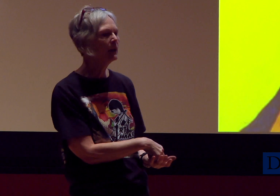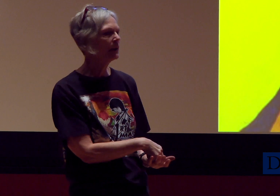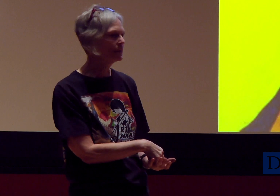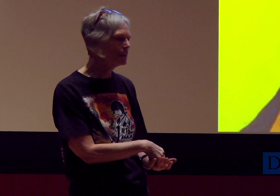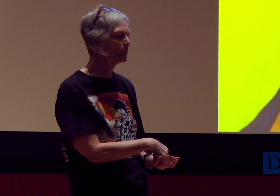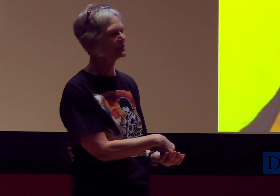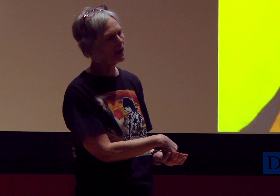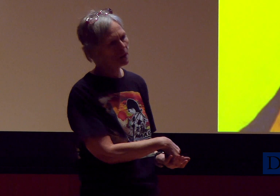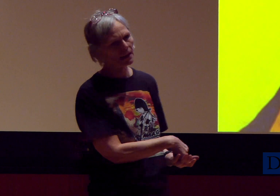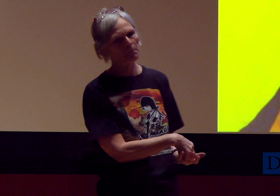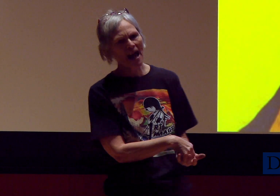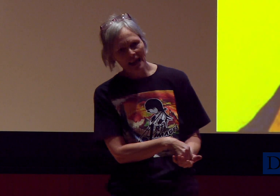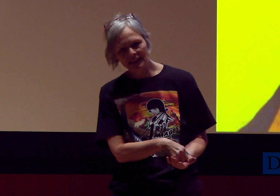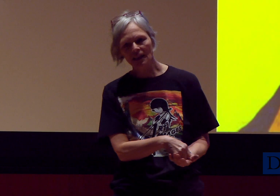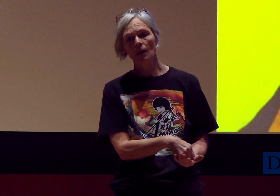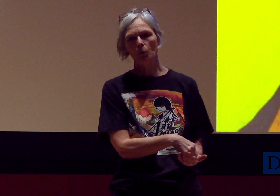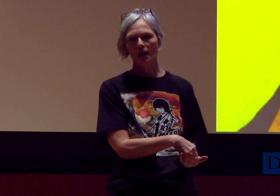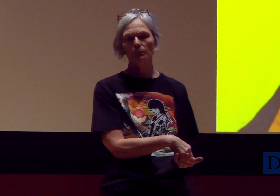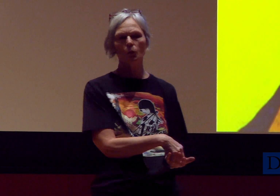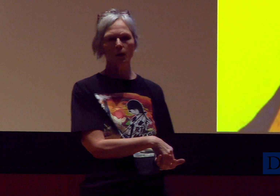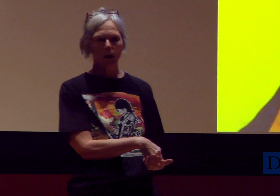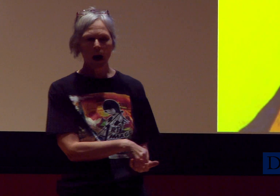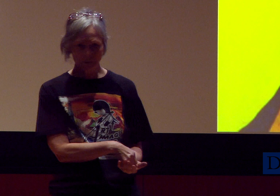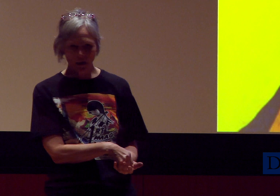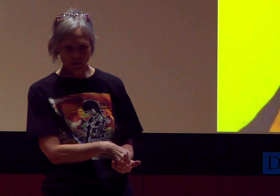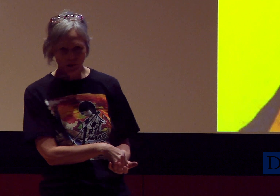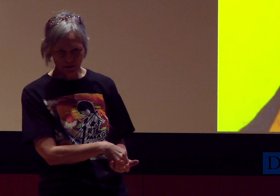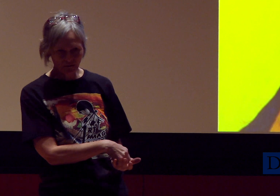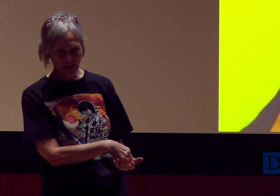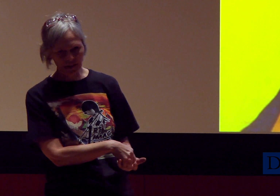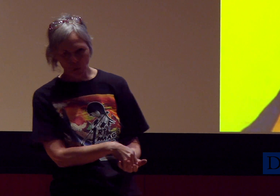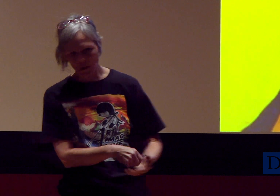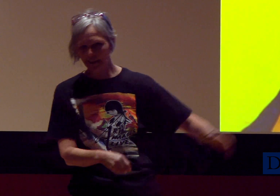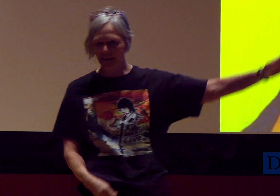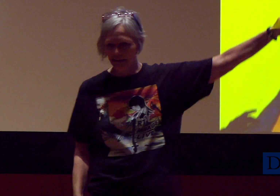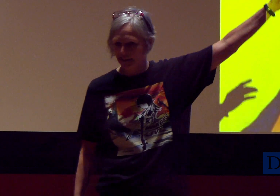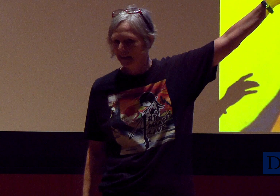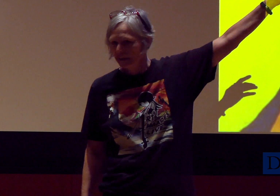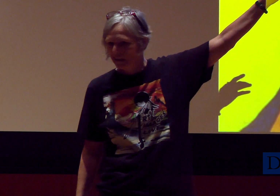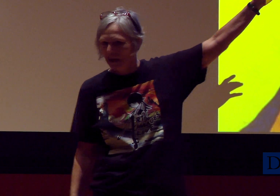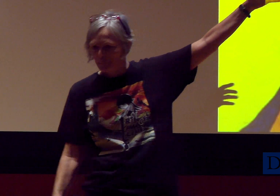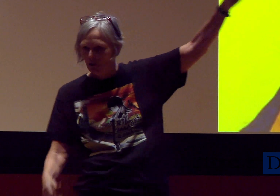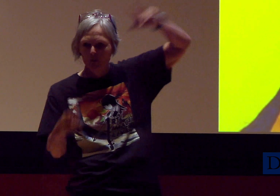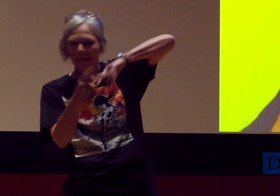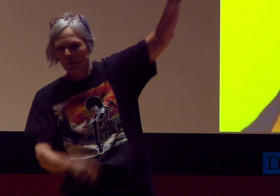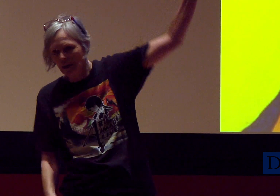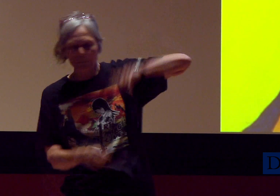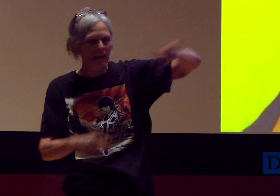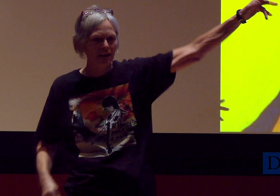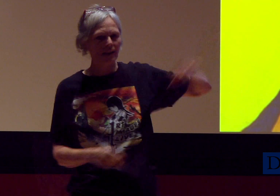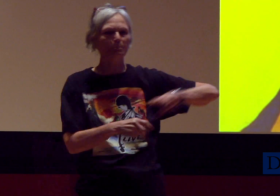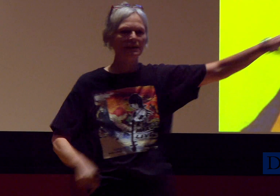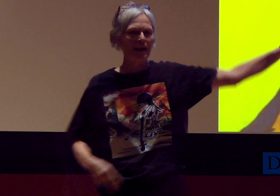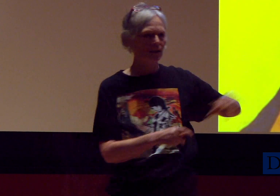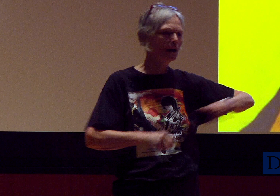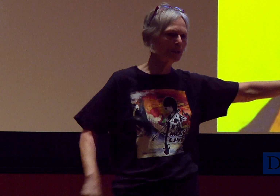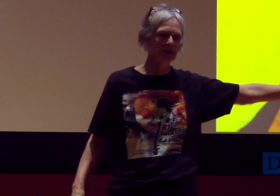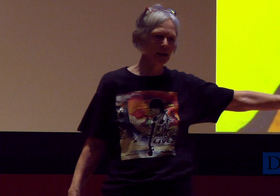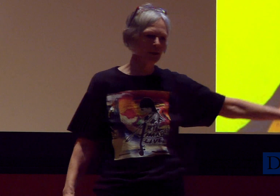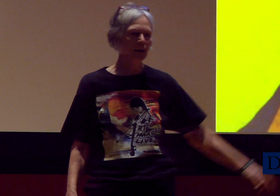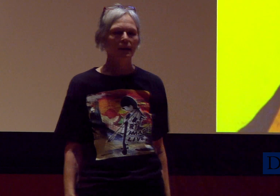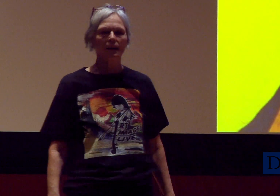It limits how many bags, when I'm doing Hopscotch Music Festival at Kings and Neptunes and going up and down and up and down and up and down,